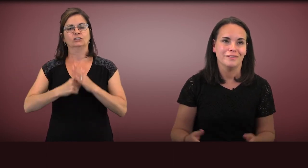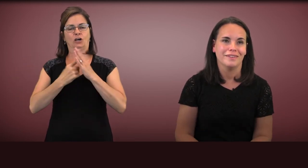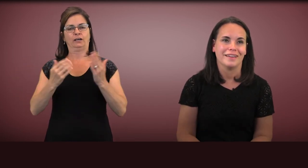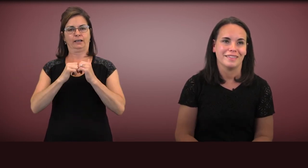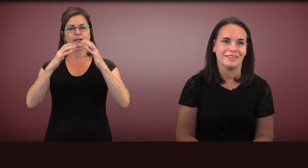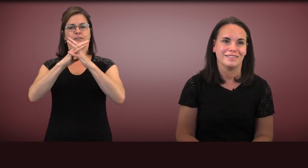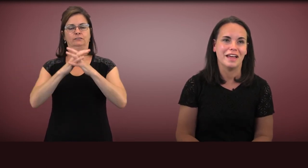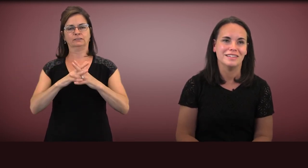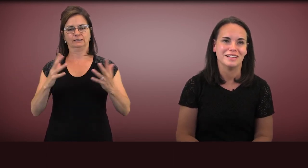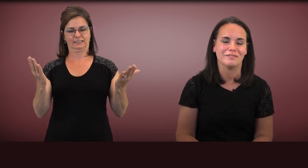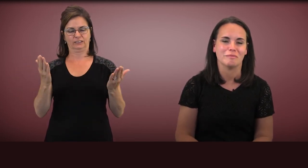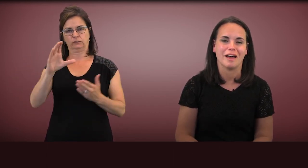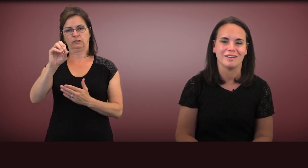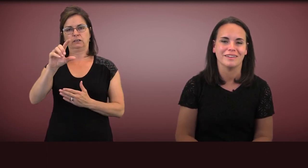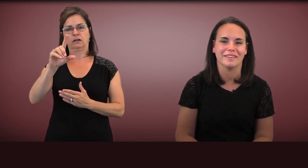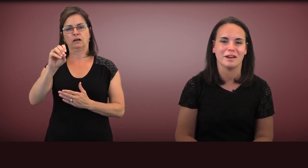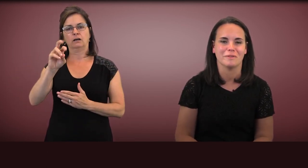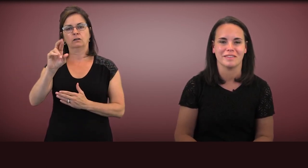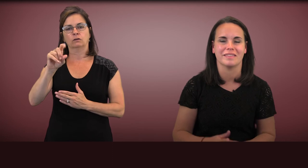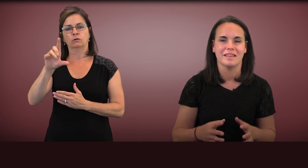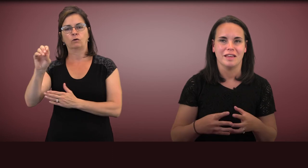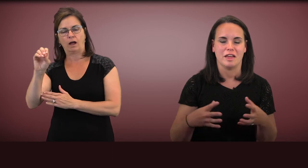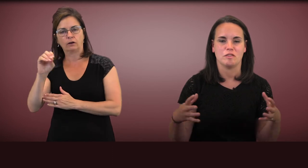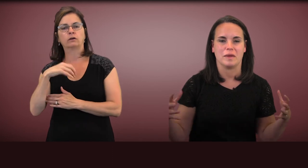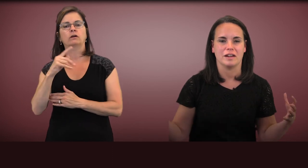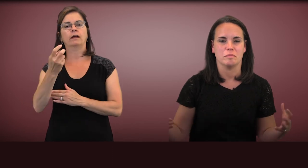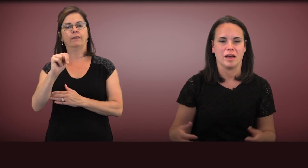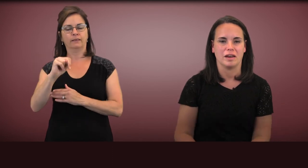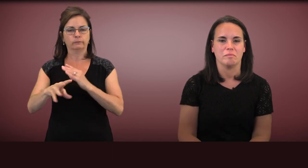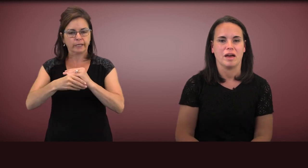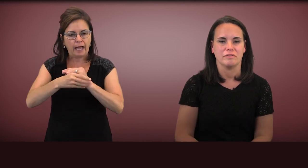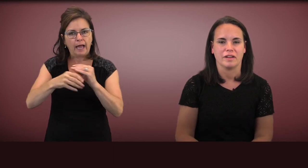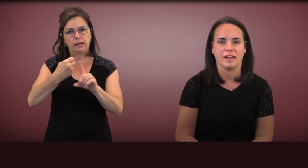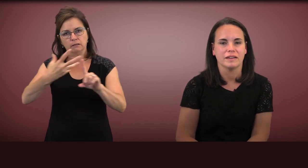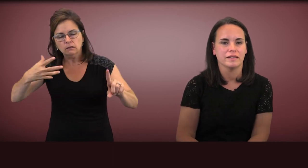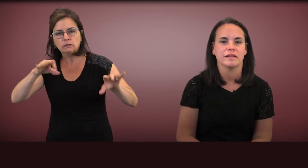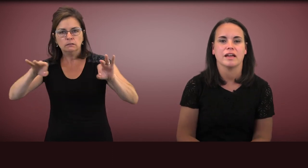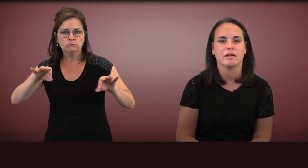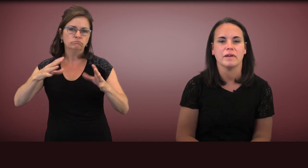as the Denver Model and then was expanded upon and modified.